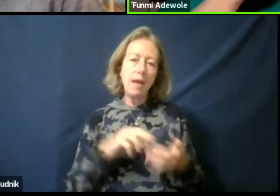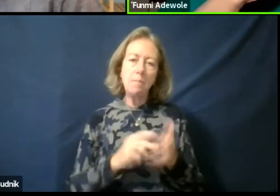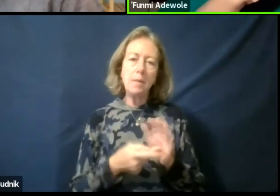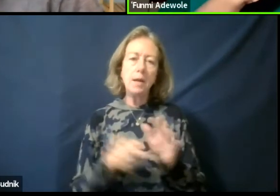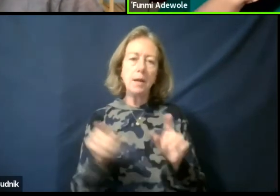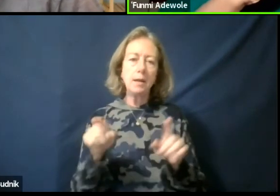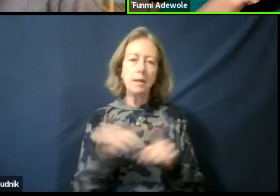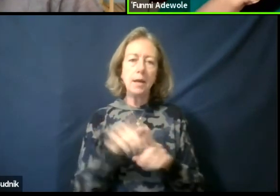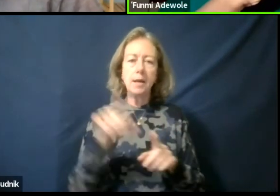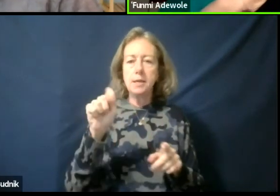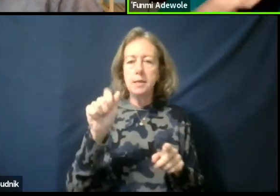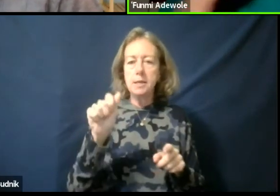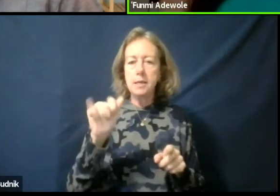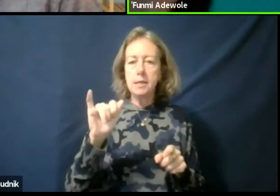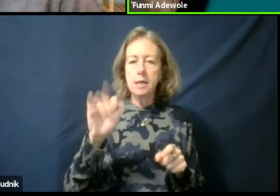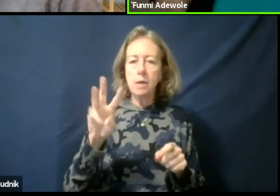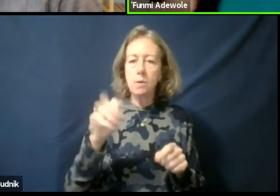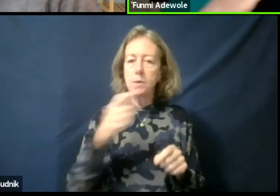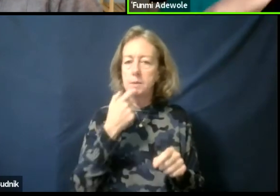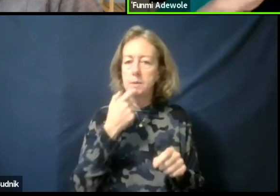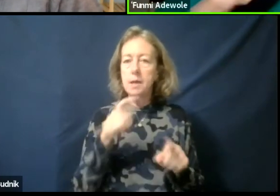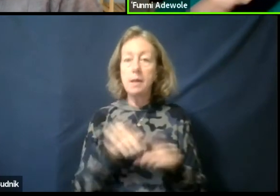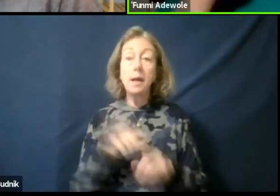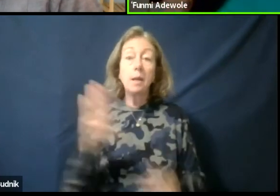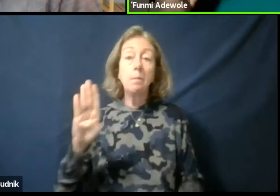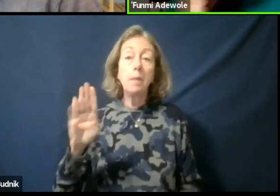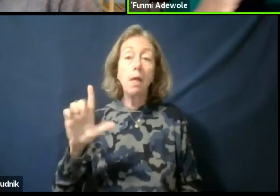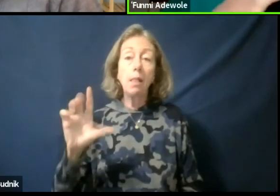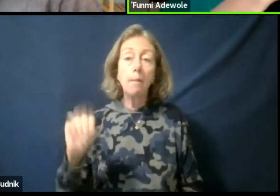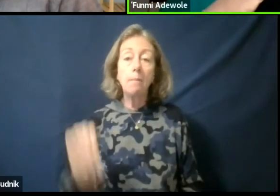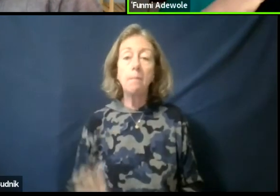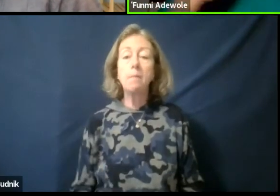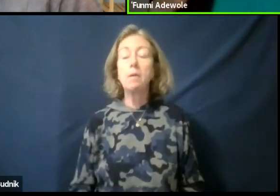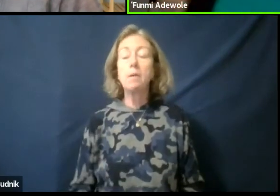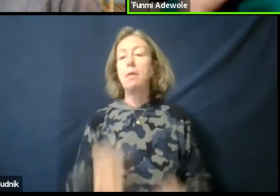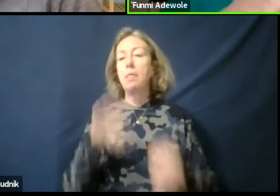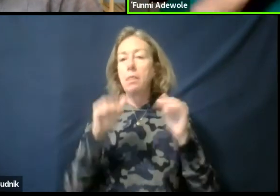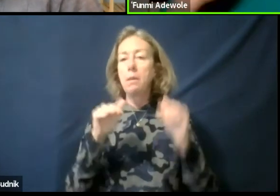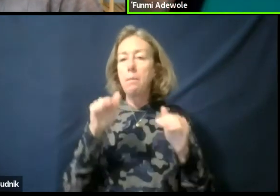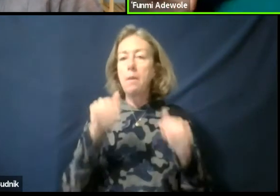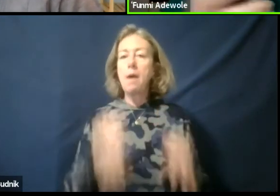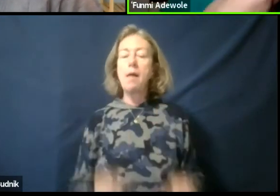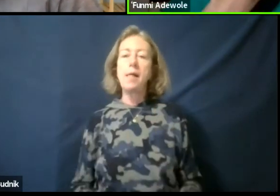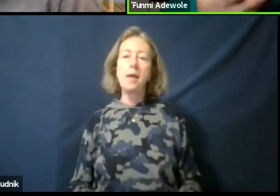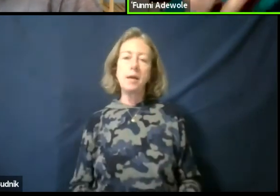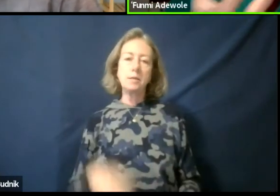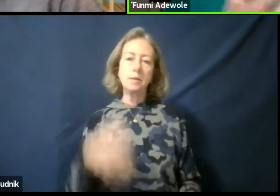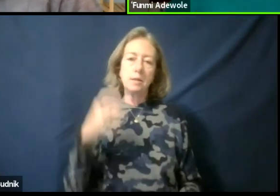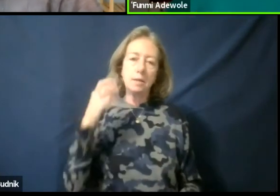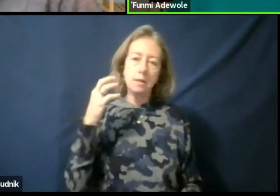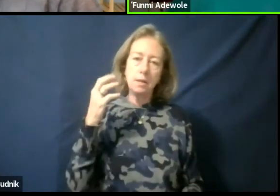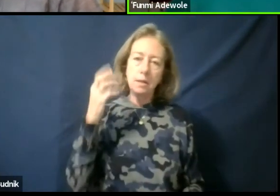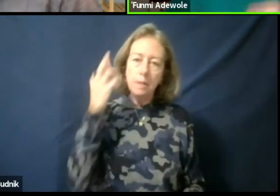the BLM, the banners, the motifs, the logos, they mean something.